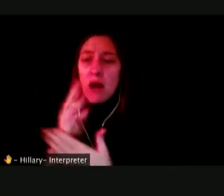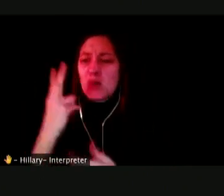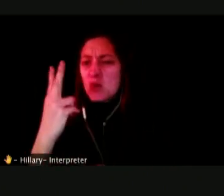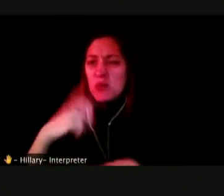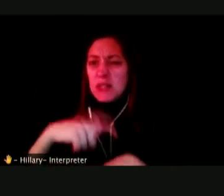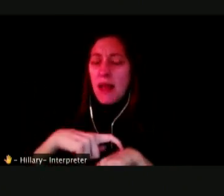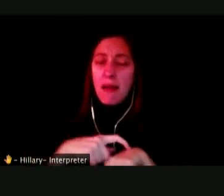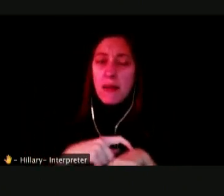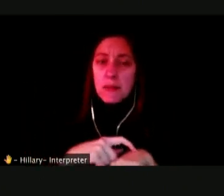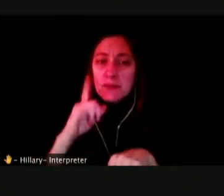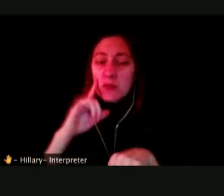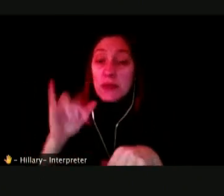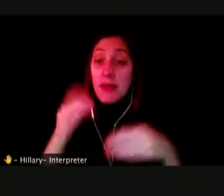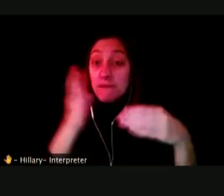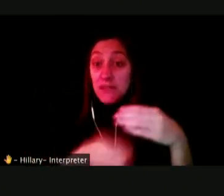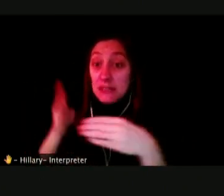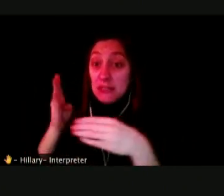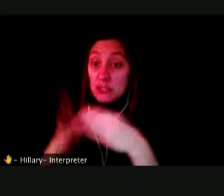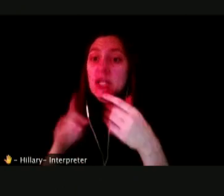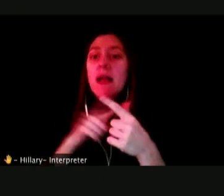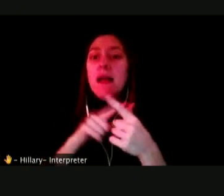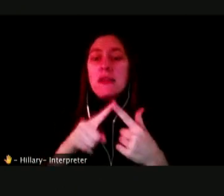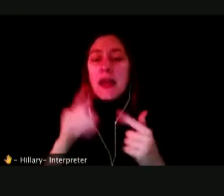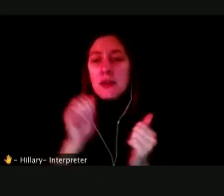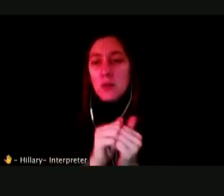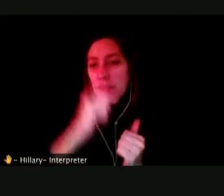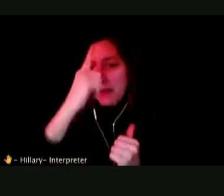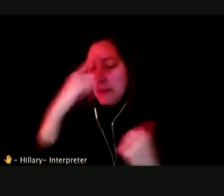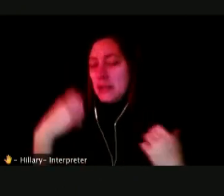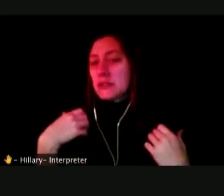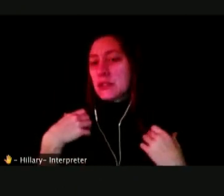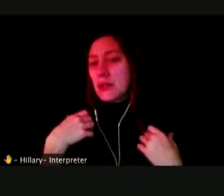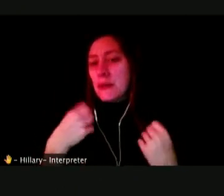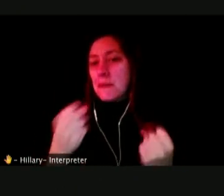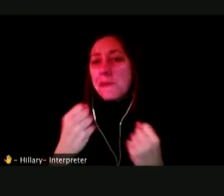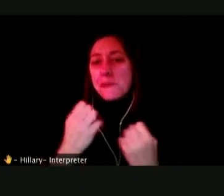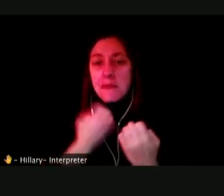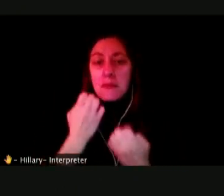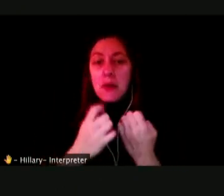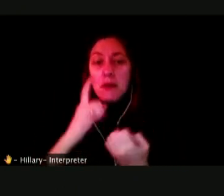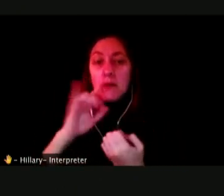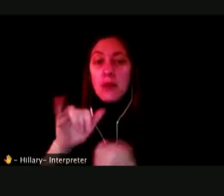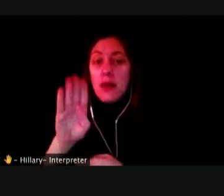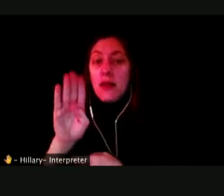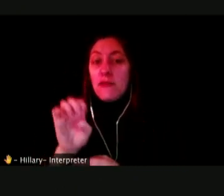FOUND IN THE MENTAL AND EMOTIONAL HEALTH AND RESTORE THE JUSTICE PRINCIPLES OF BE WELL